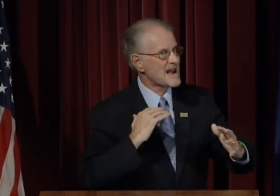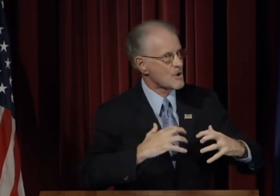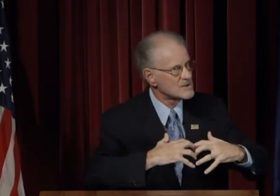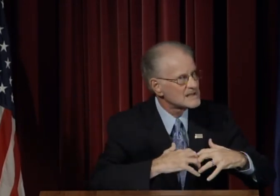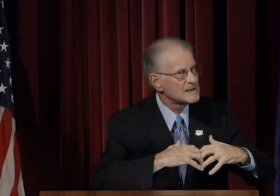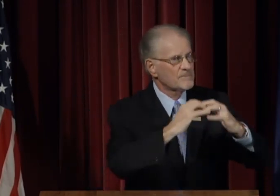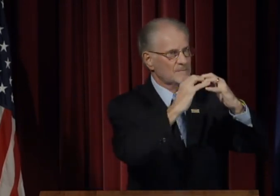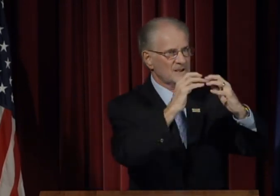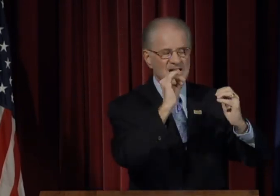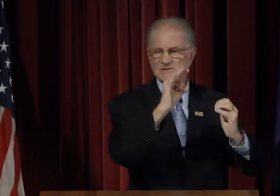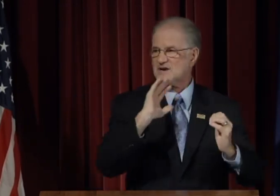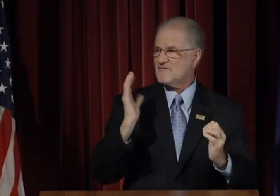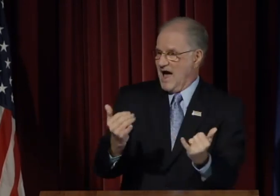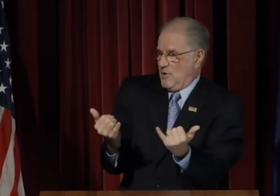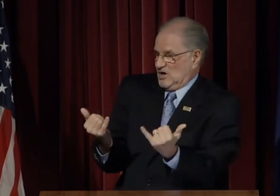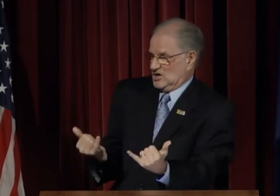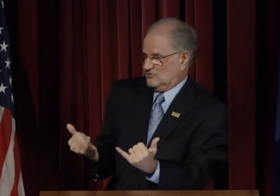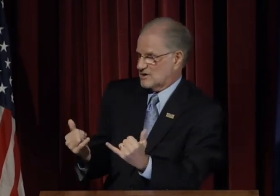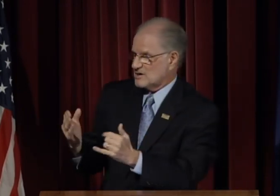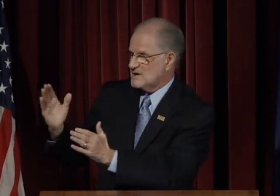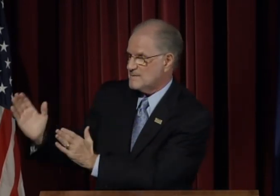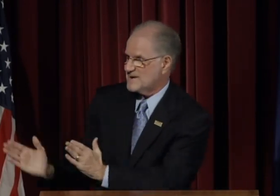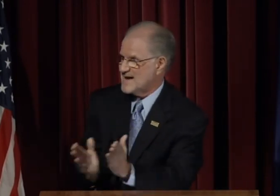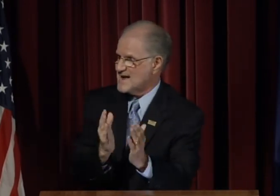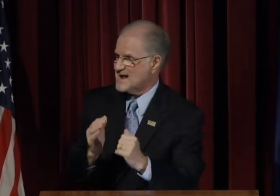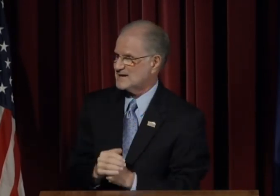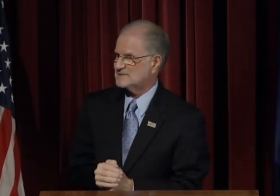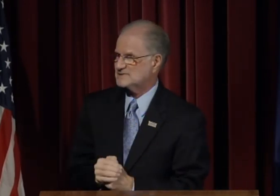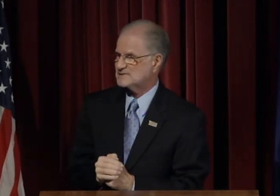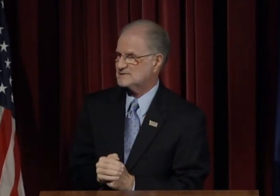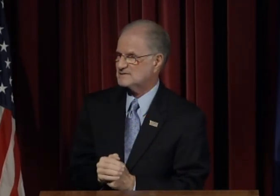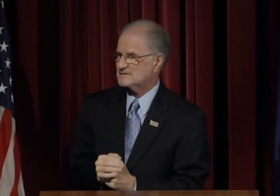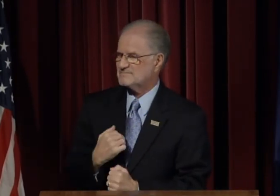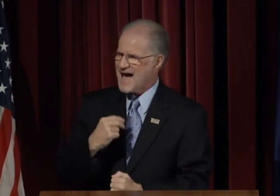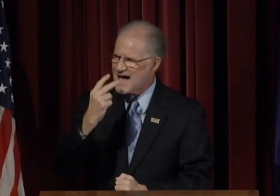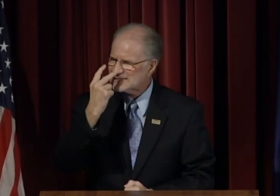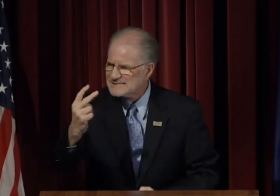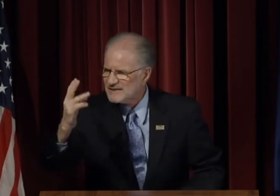the implementation of our current plans. I see our future.